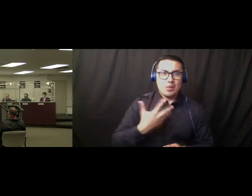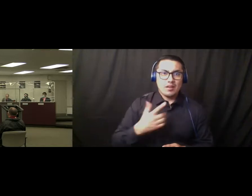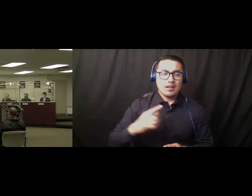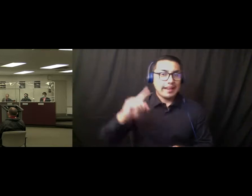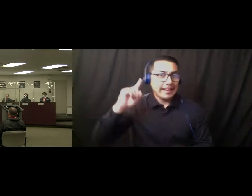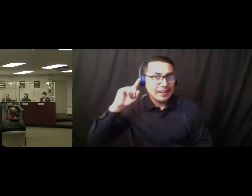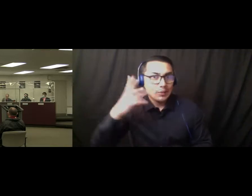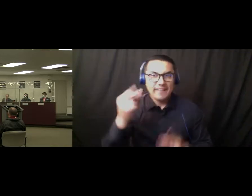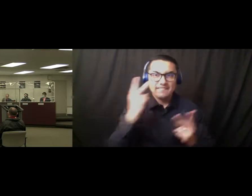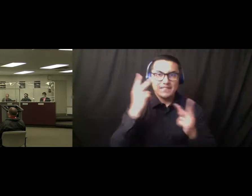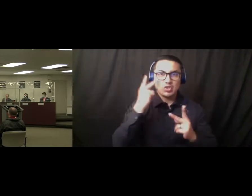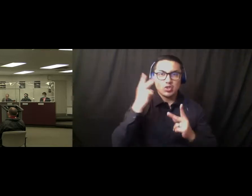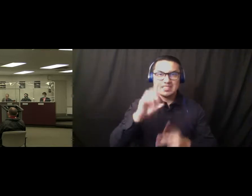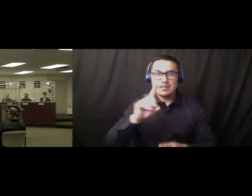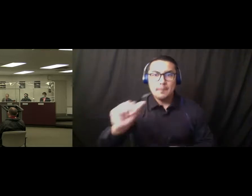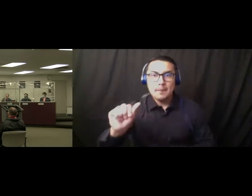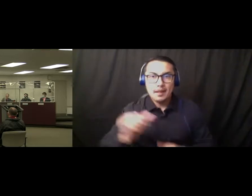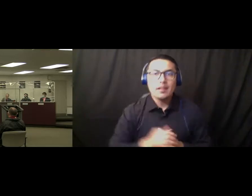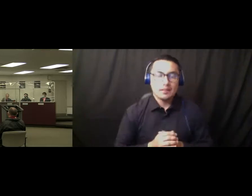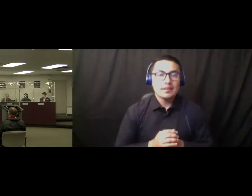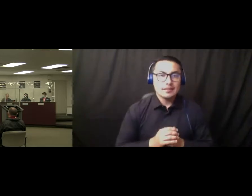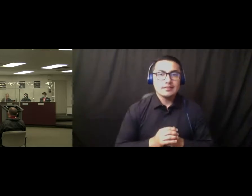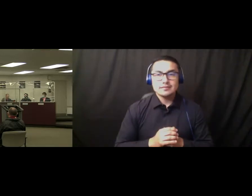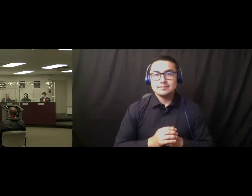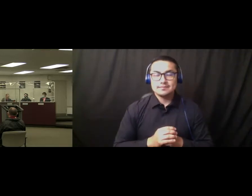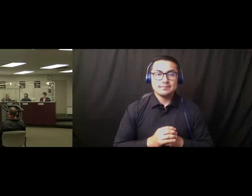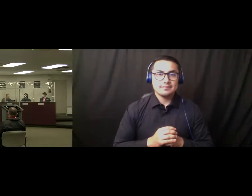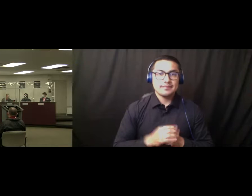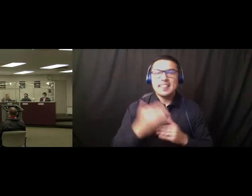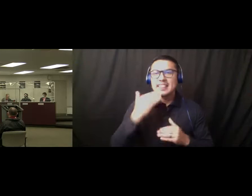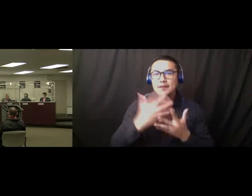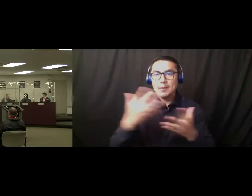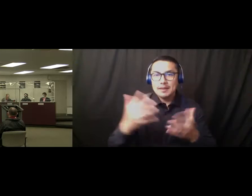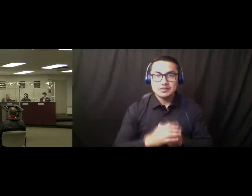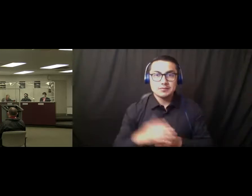Thank you very much. Thank you. Ms. Gaines.